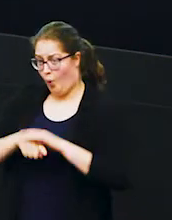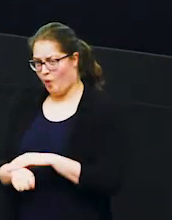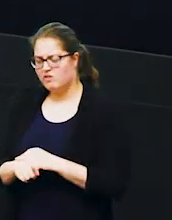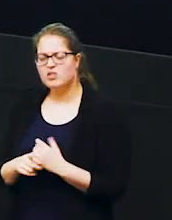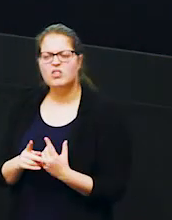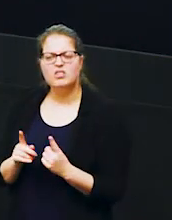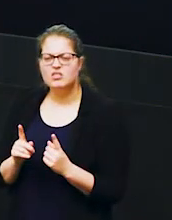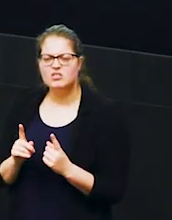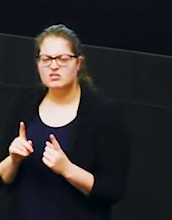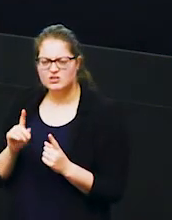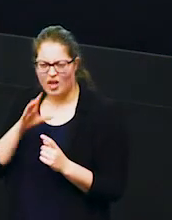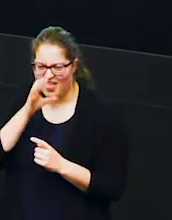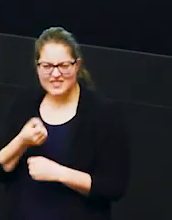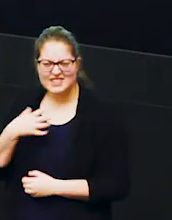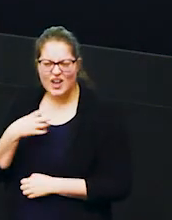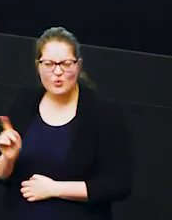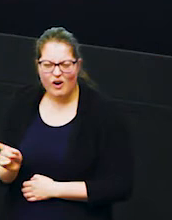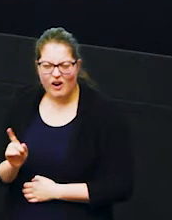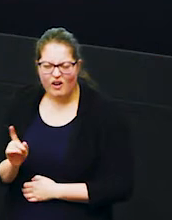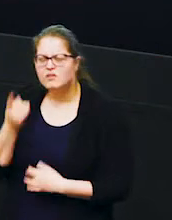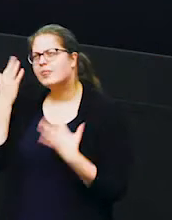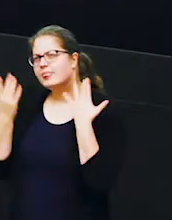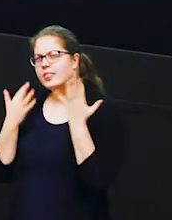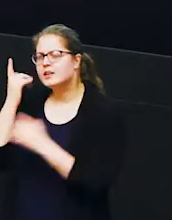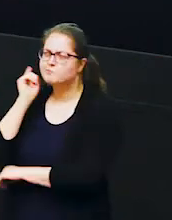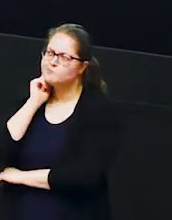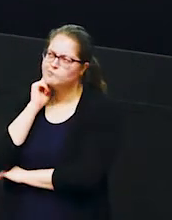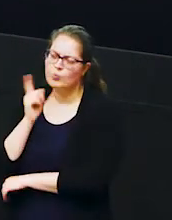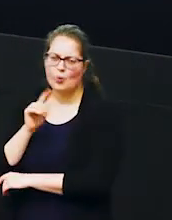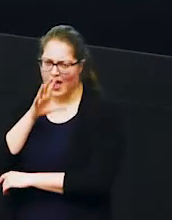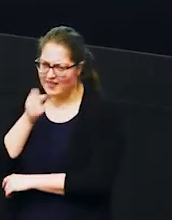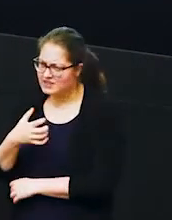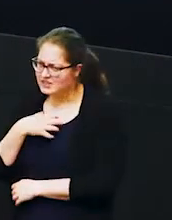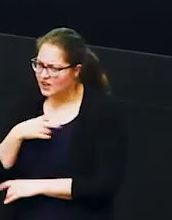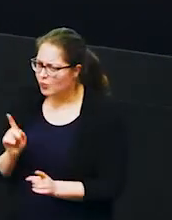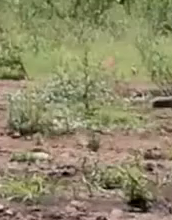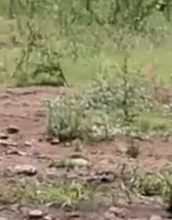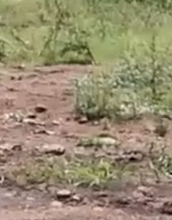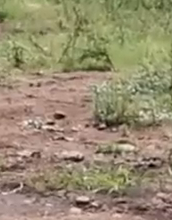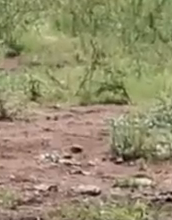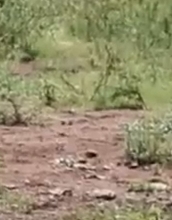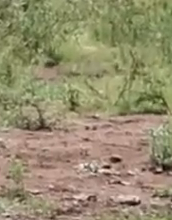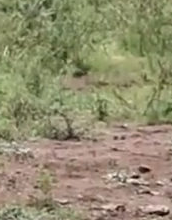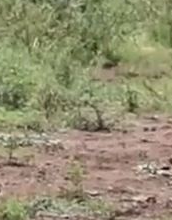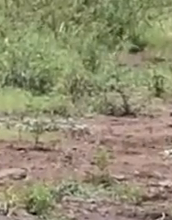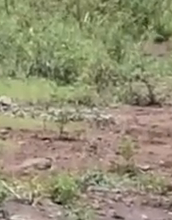are elephants scared of so whilst you're watching think what are elephants scared of